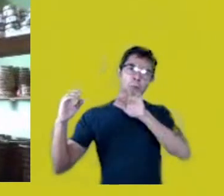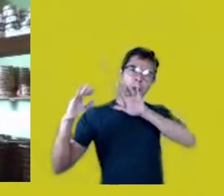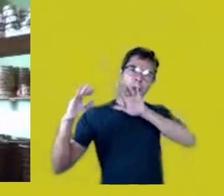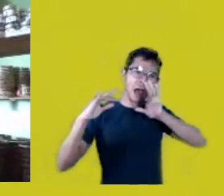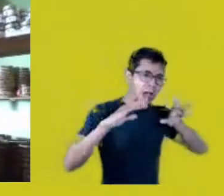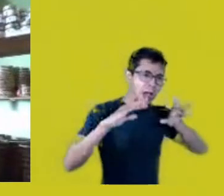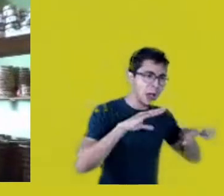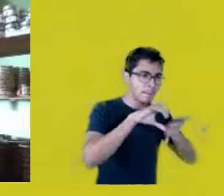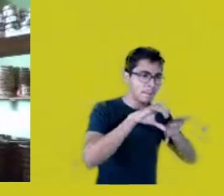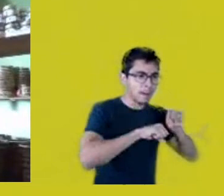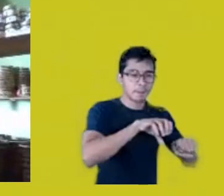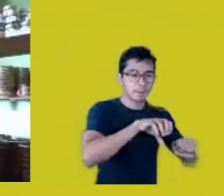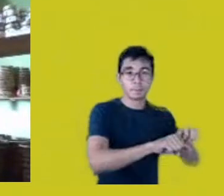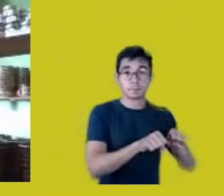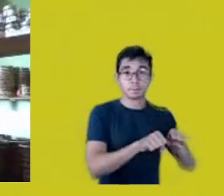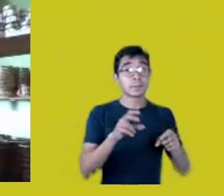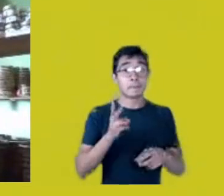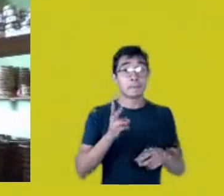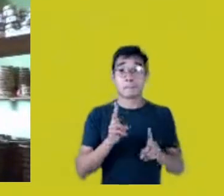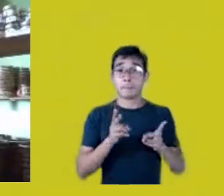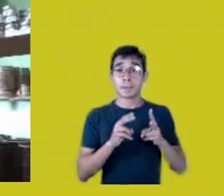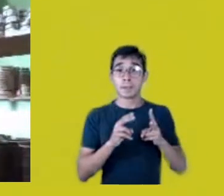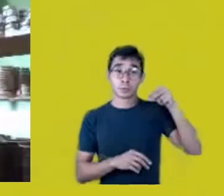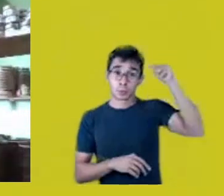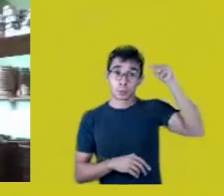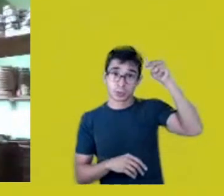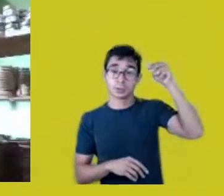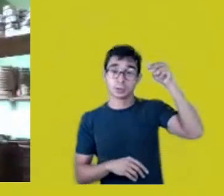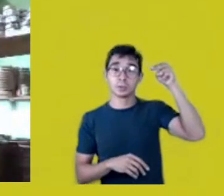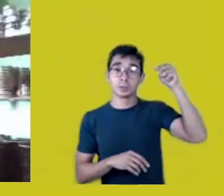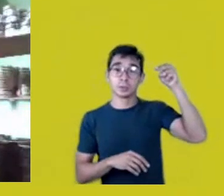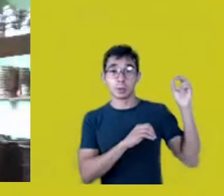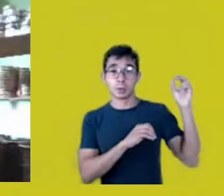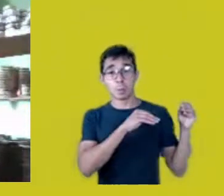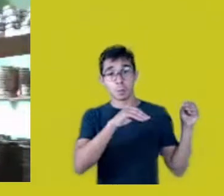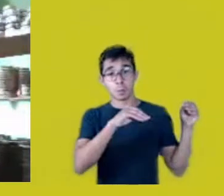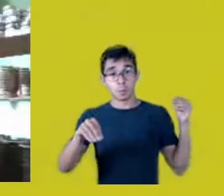who no longer saw themselves as Natives also suffered colonization,